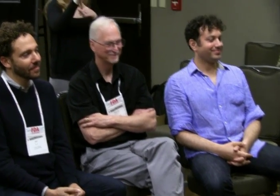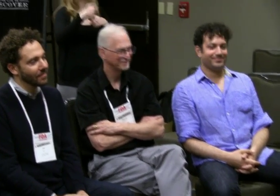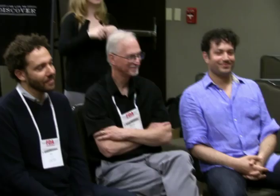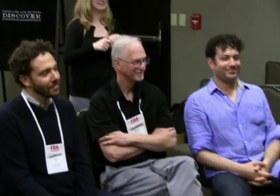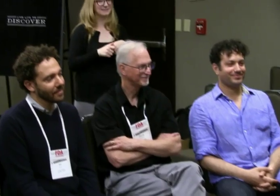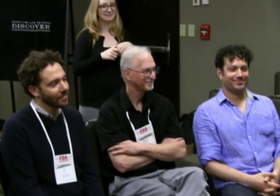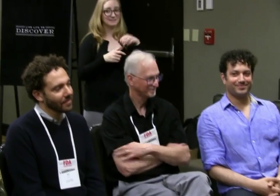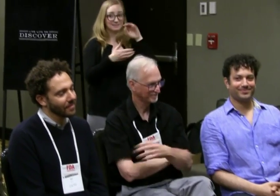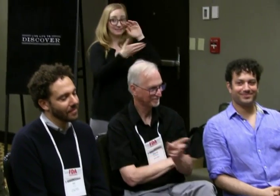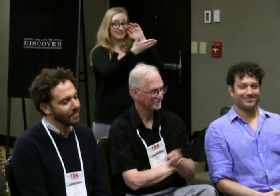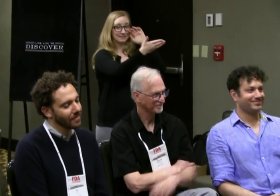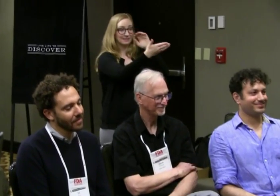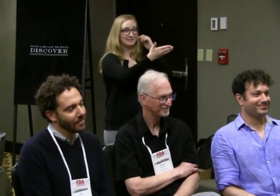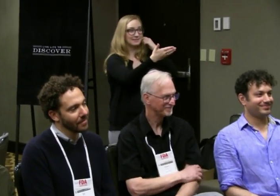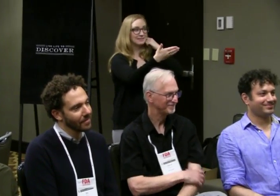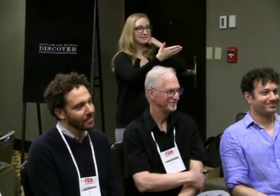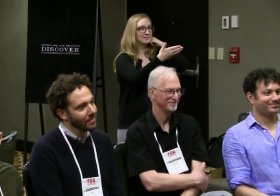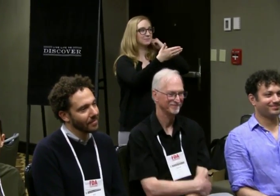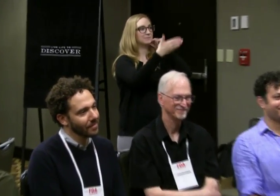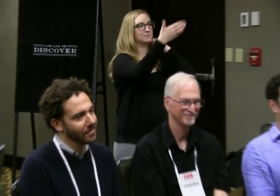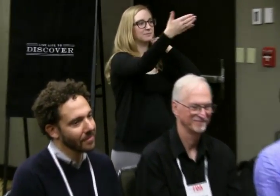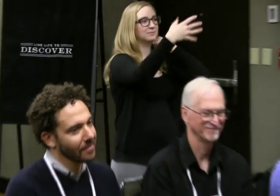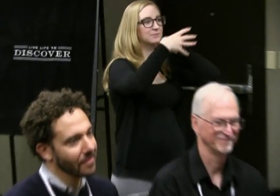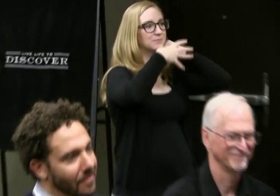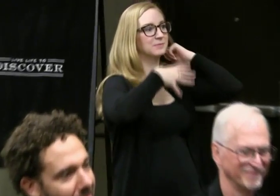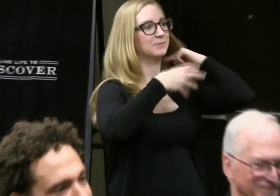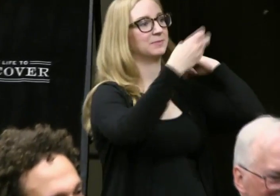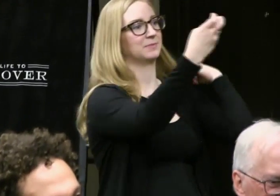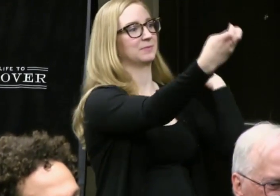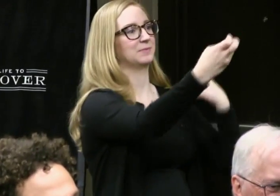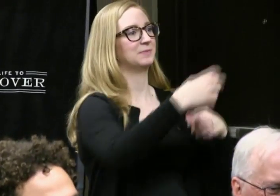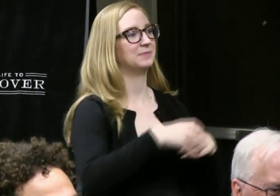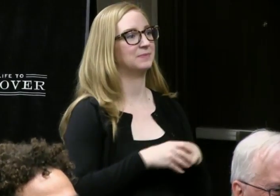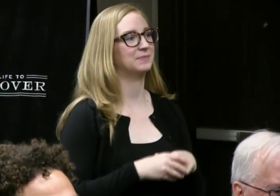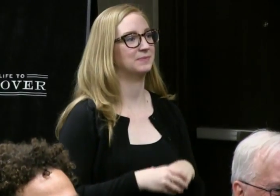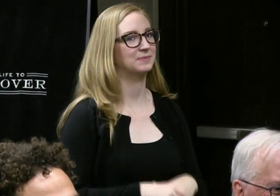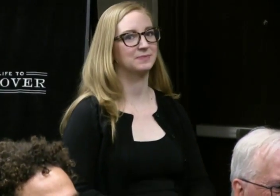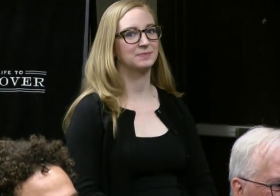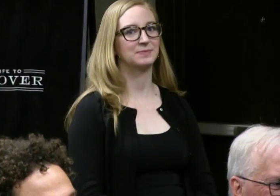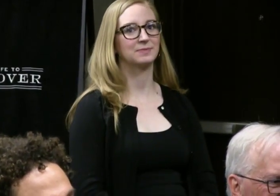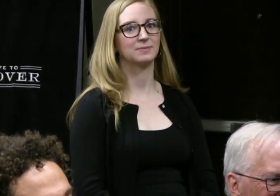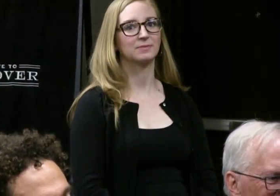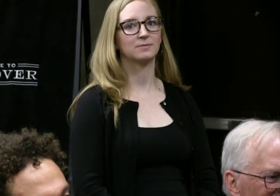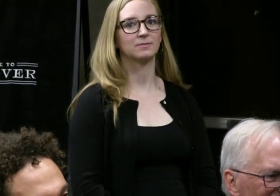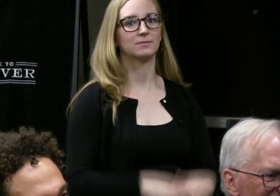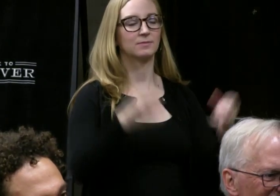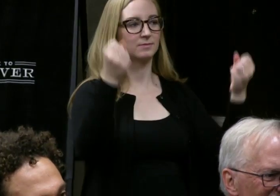(Desdemona) One question in the back and then one here. This is tricky, I don't know if we're going to be able to pick up the questions.